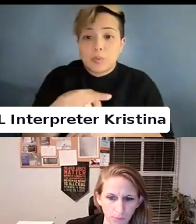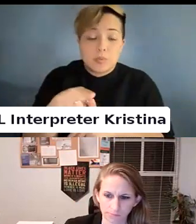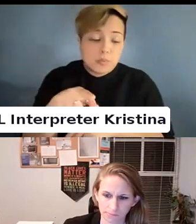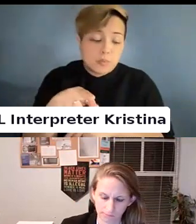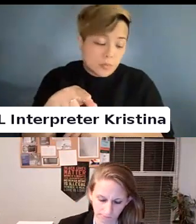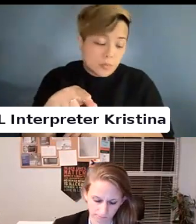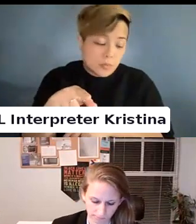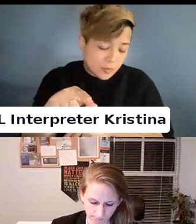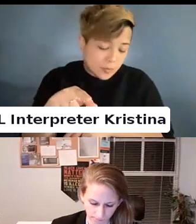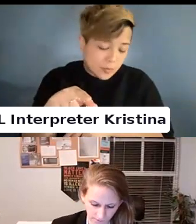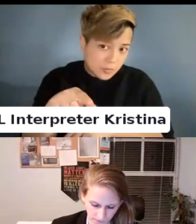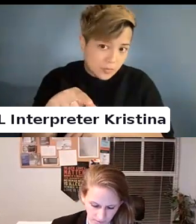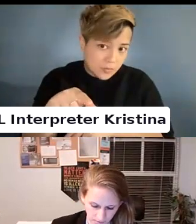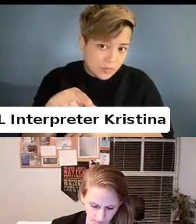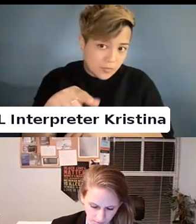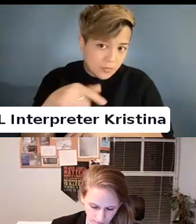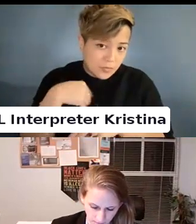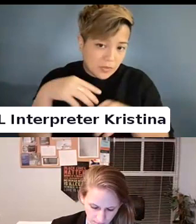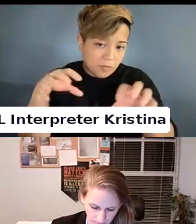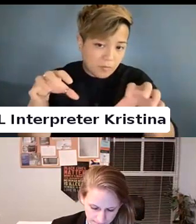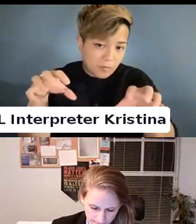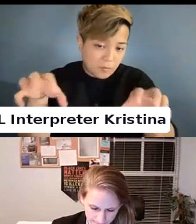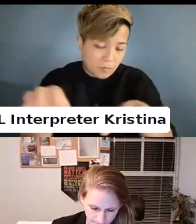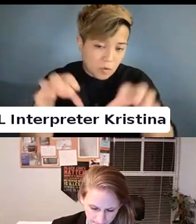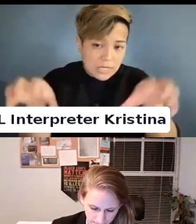be more suitable.